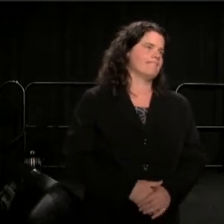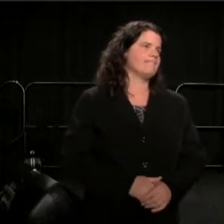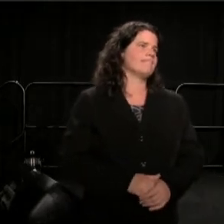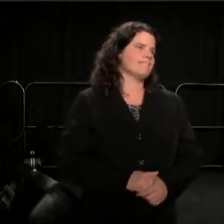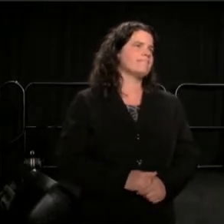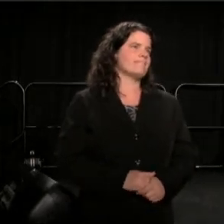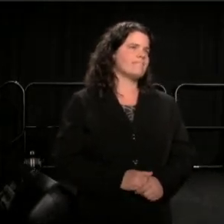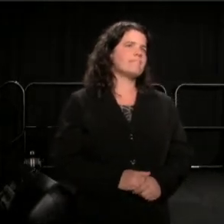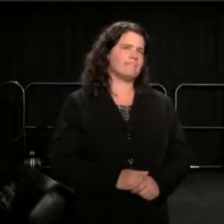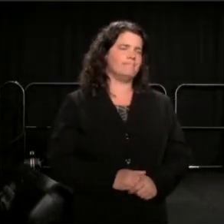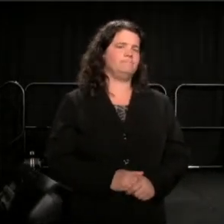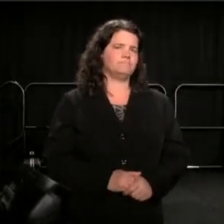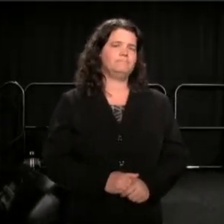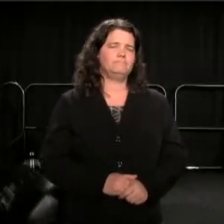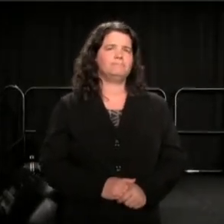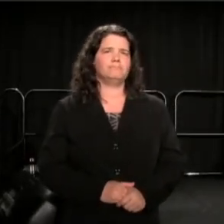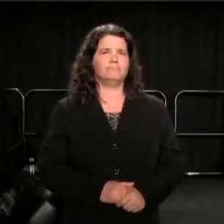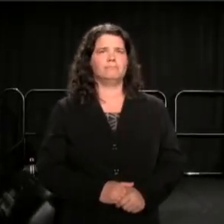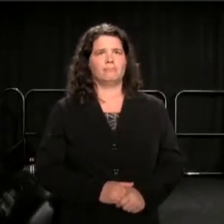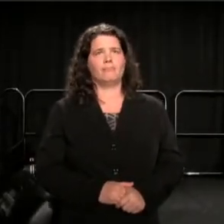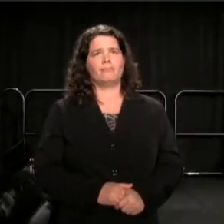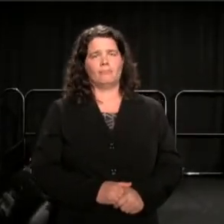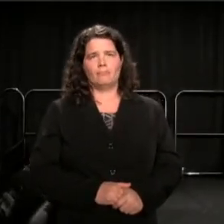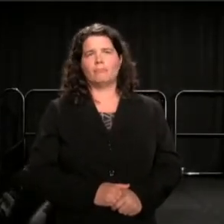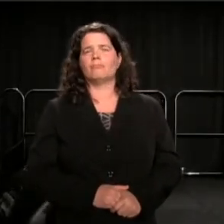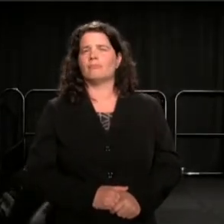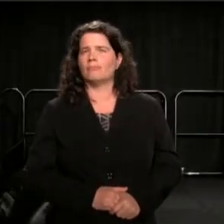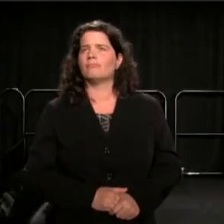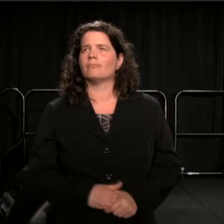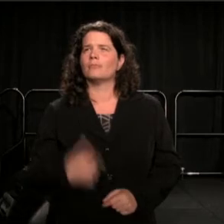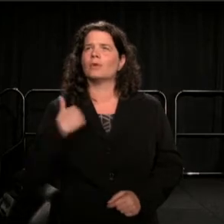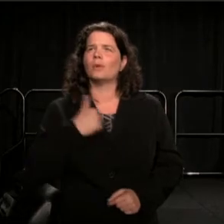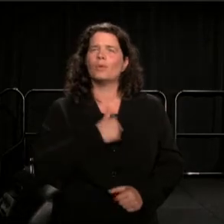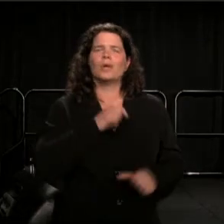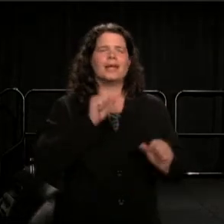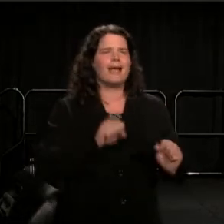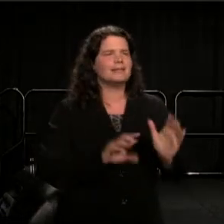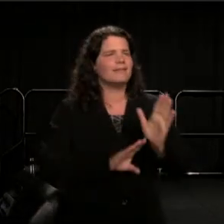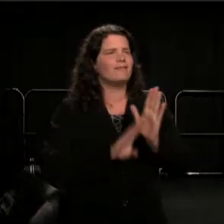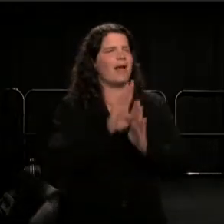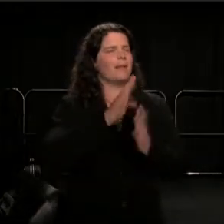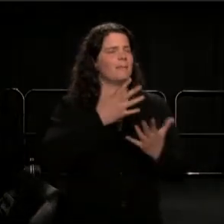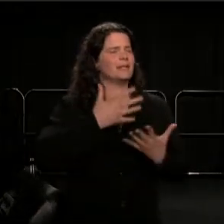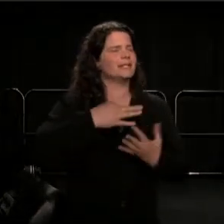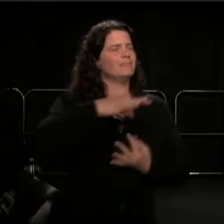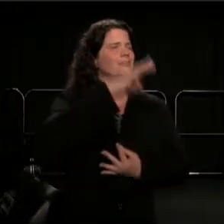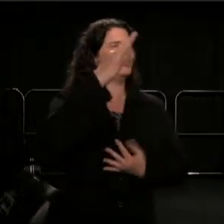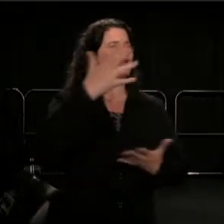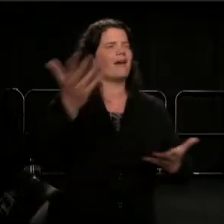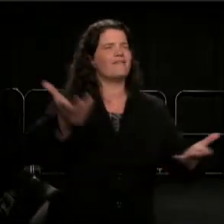Develop a spirit of hospitatlity, of radical hospitality.